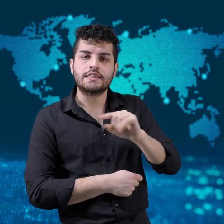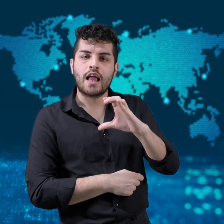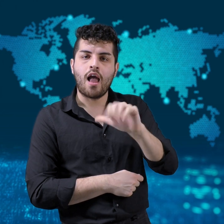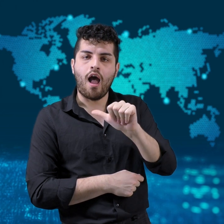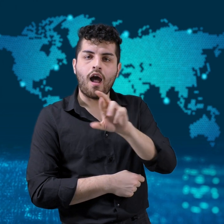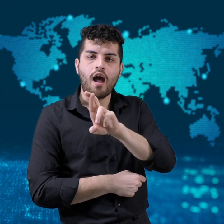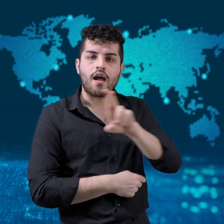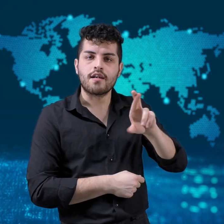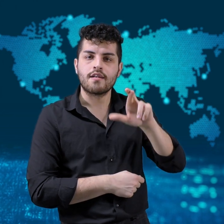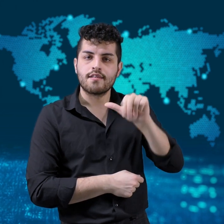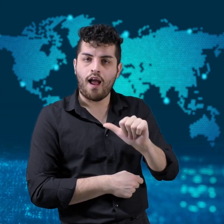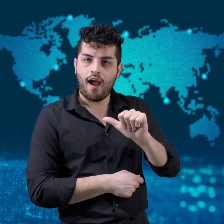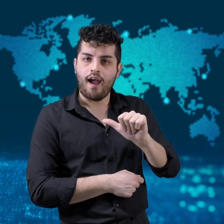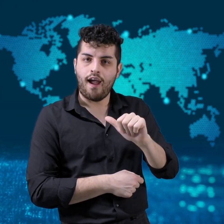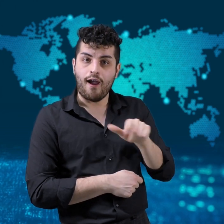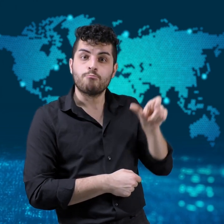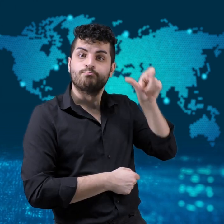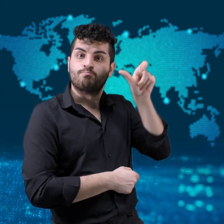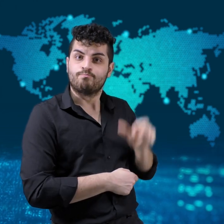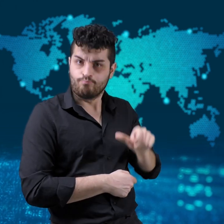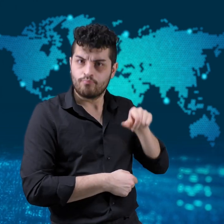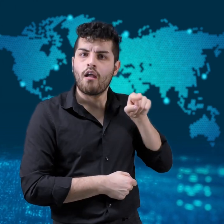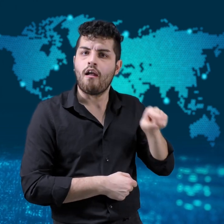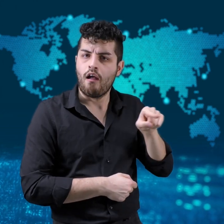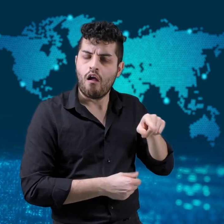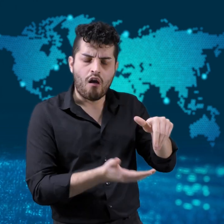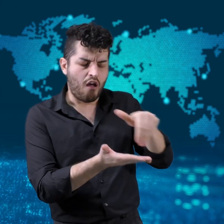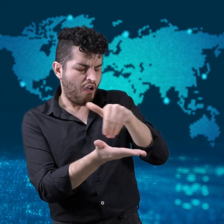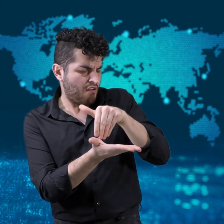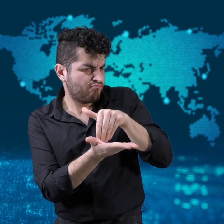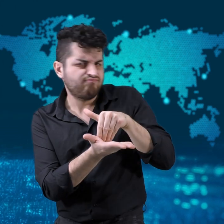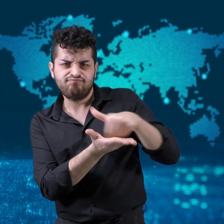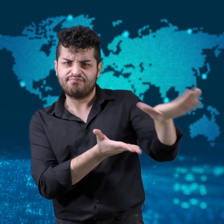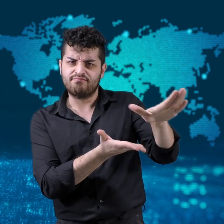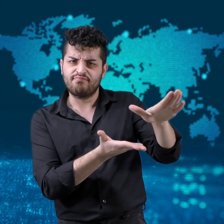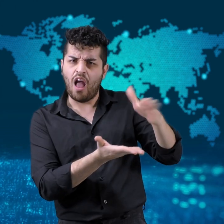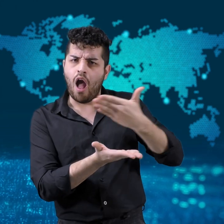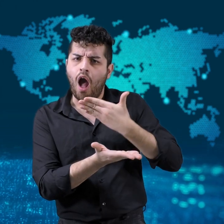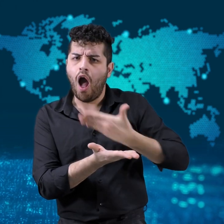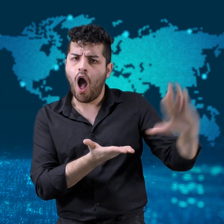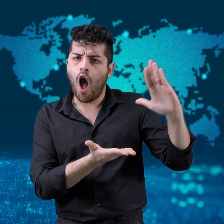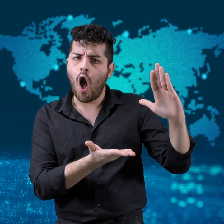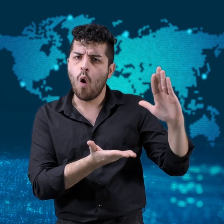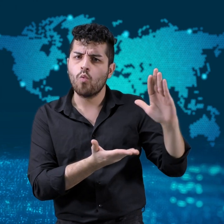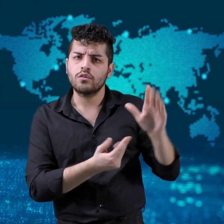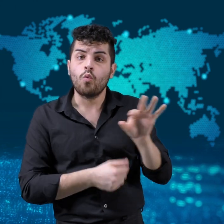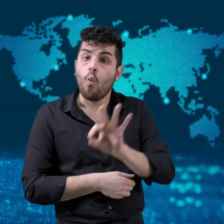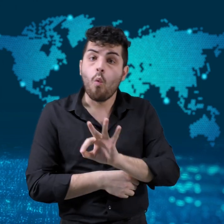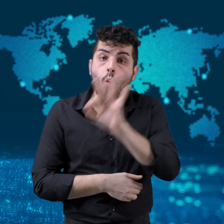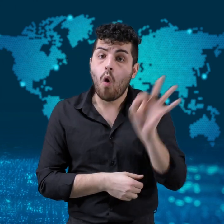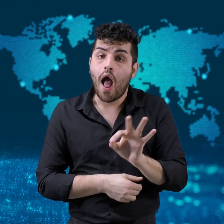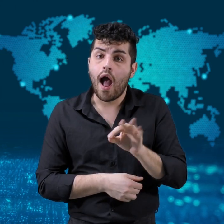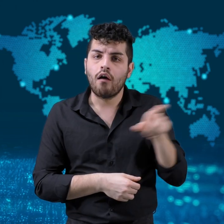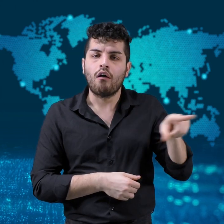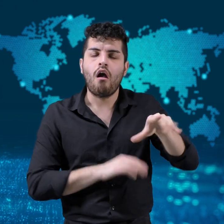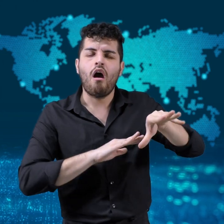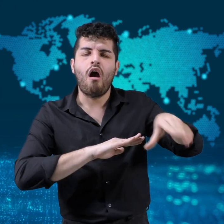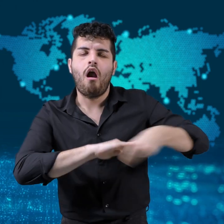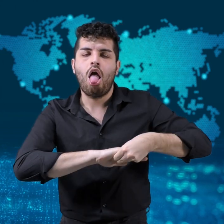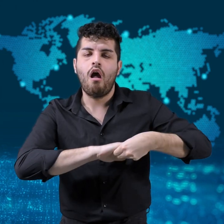was impeached and removed from office for accepting bribes.